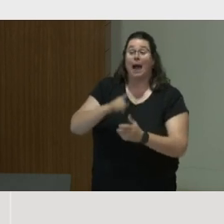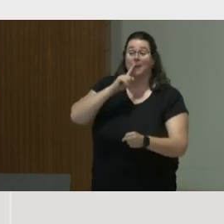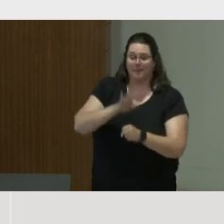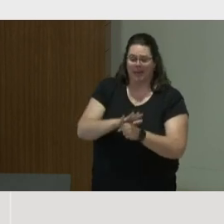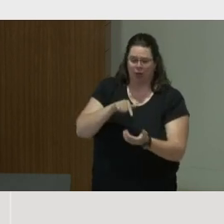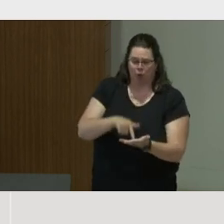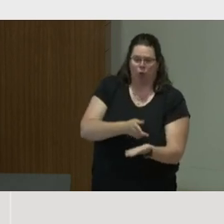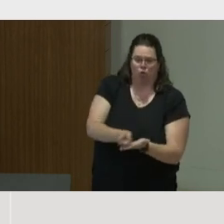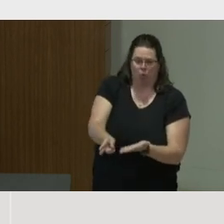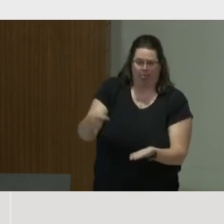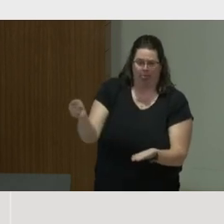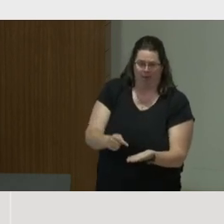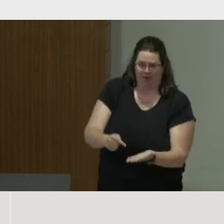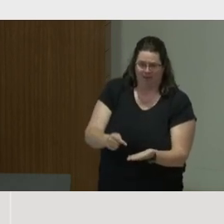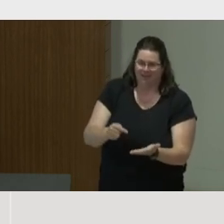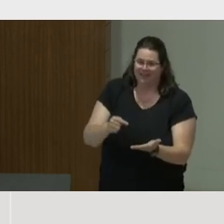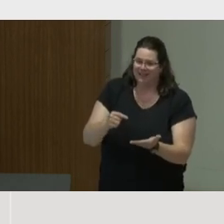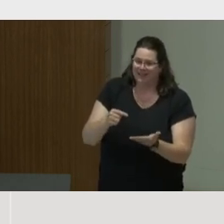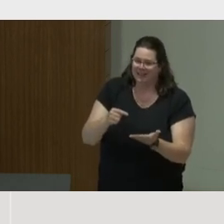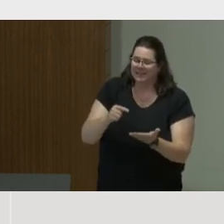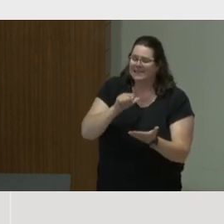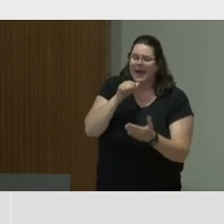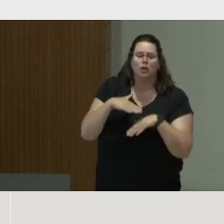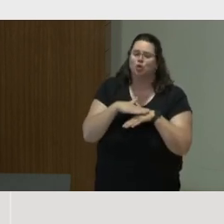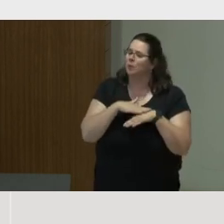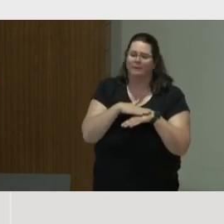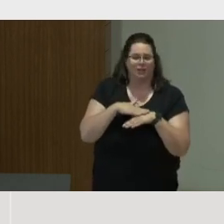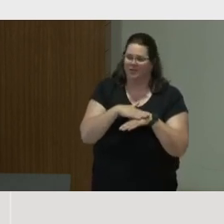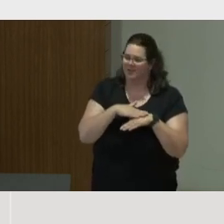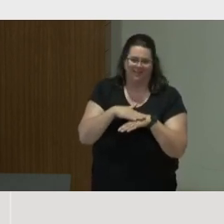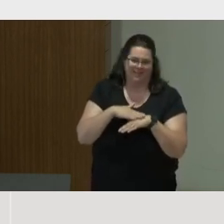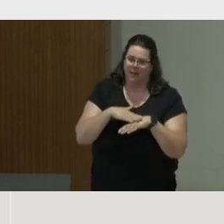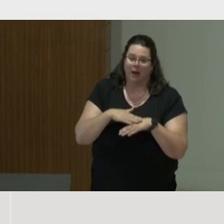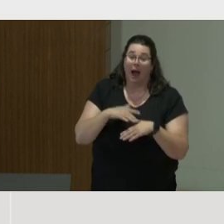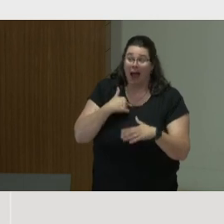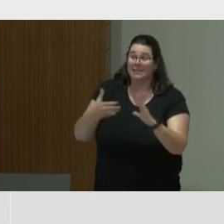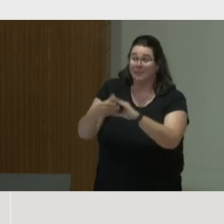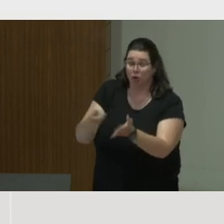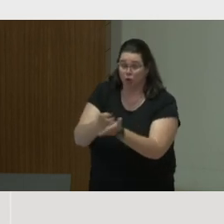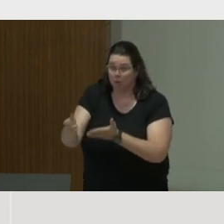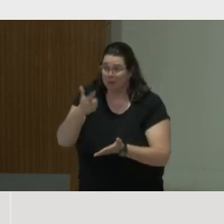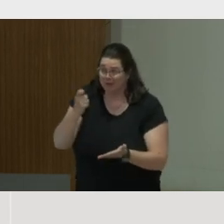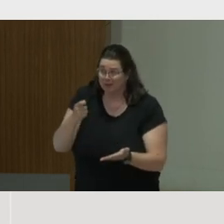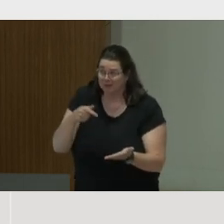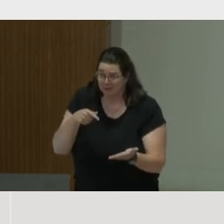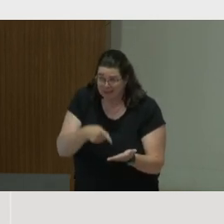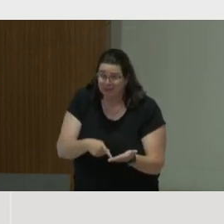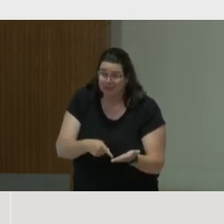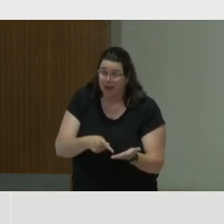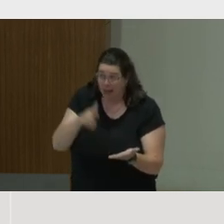Merle offering a superficial statement, and the range of outcomes is about integrity and personal risk.